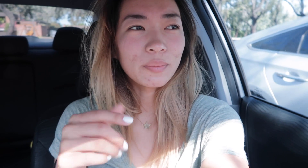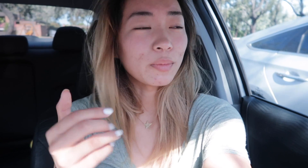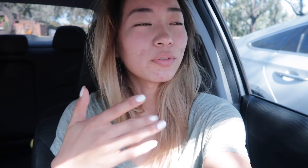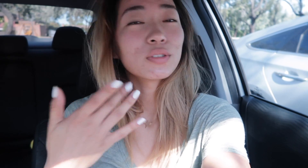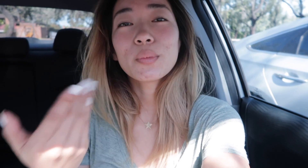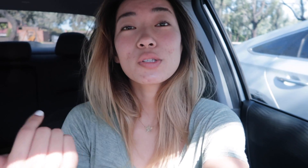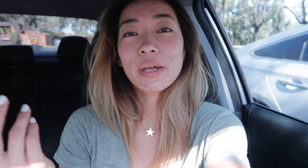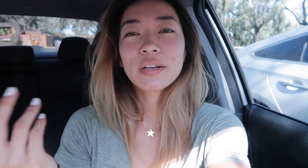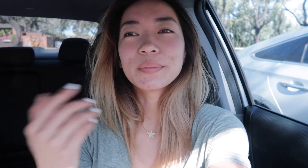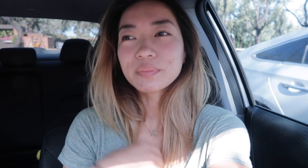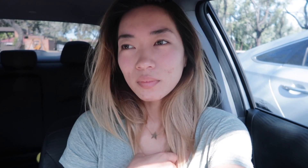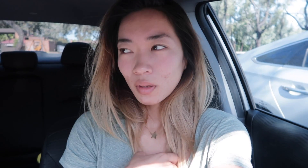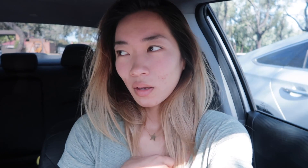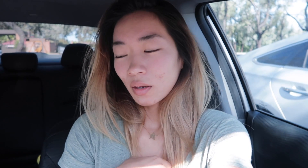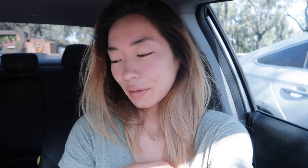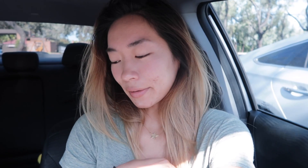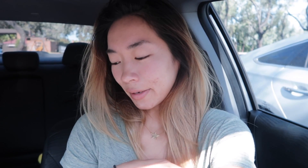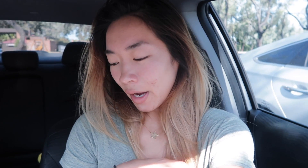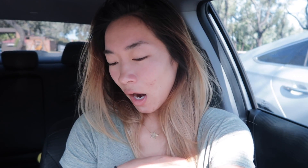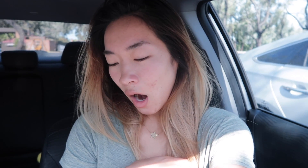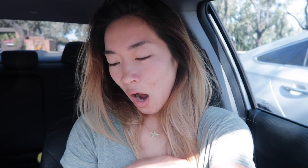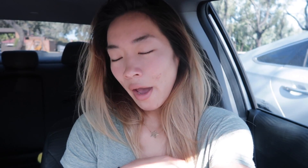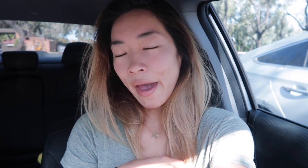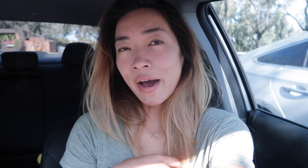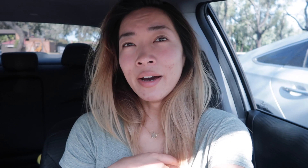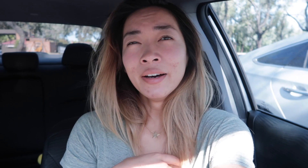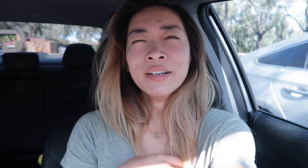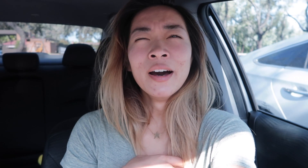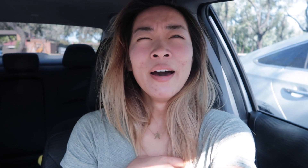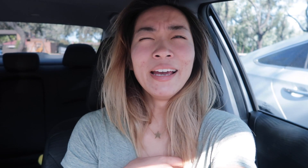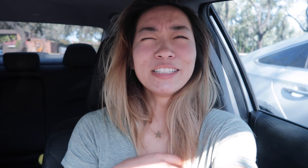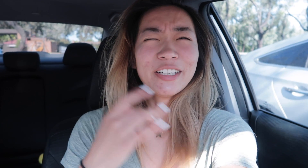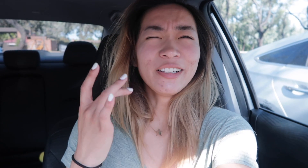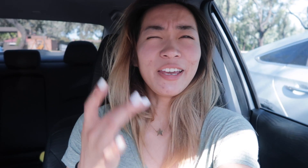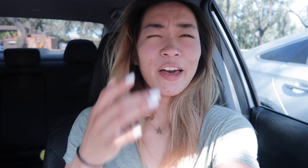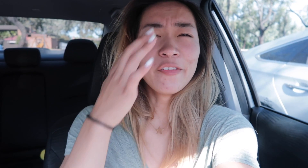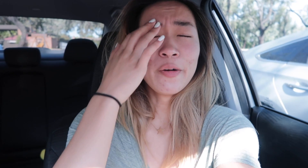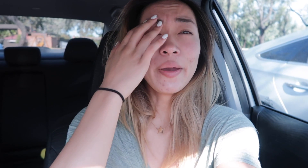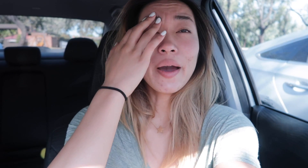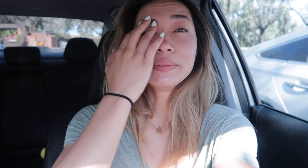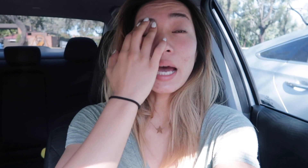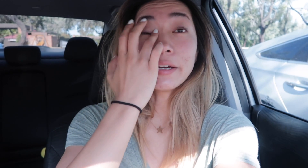made me feel so much better. yeah. It's early though for me. I'm tired